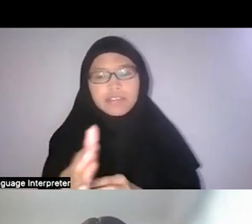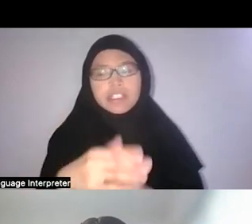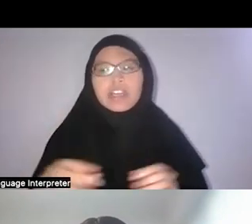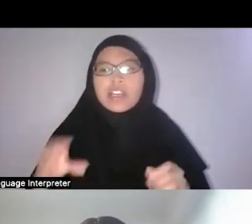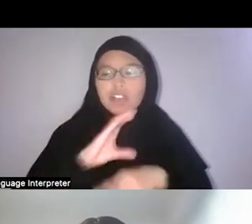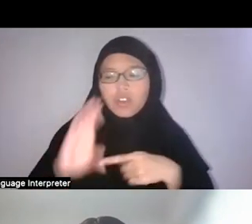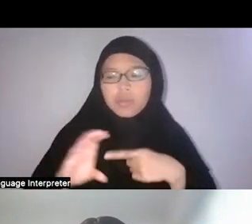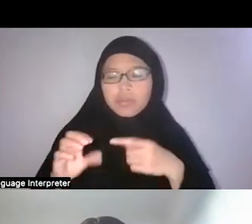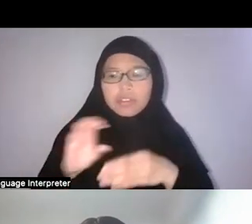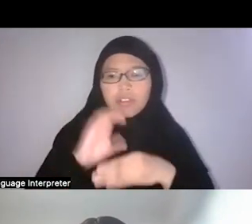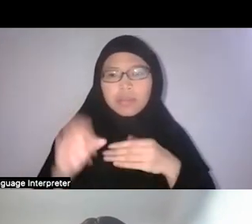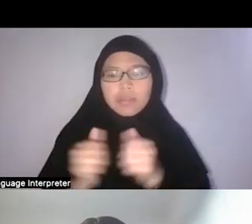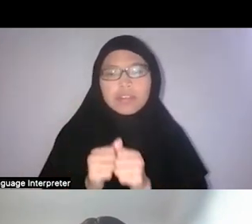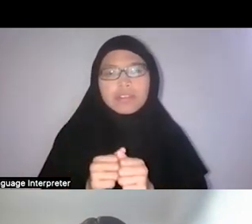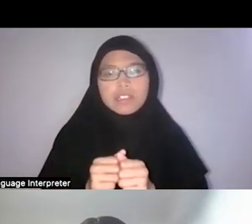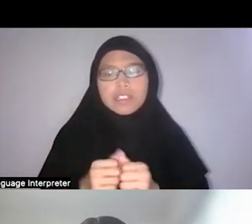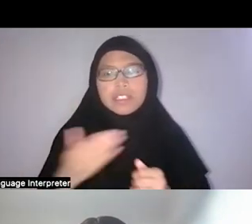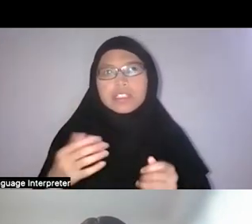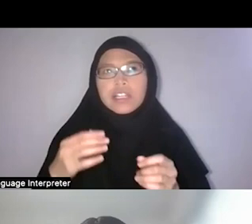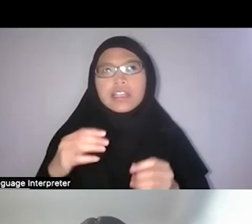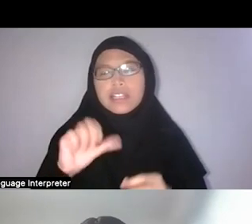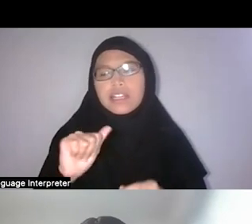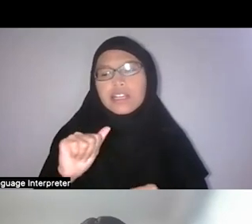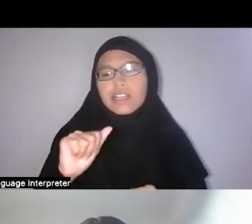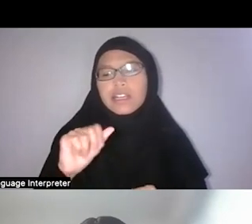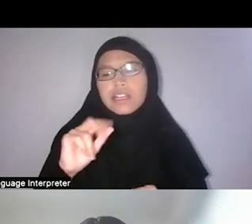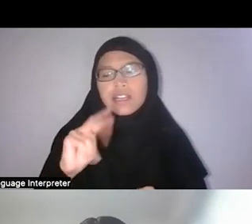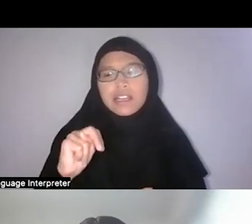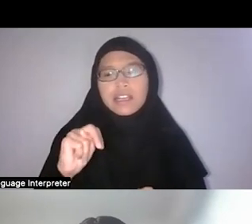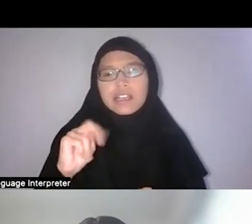and what are some of the Malay antidotes if you are poisoned by a certain species of pufferfish.